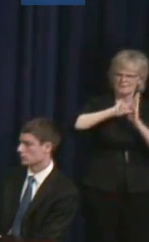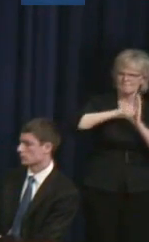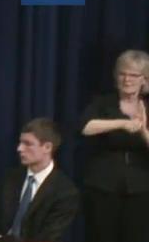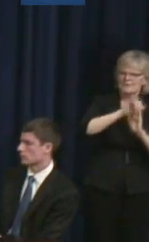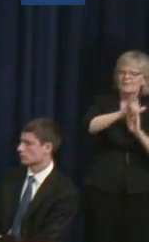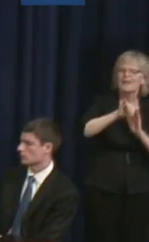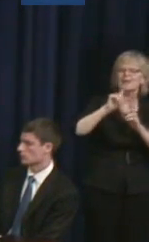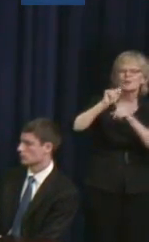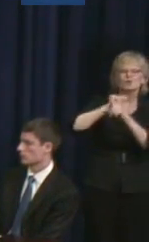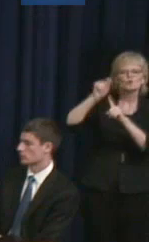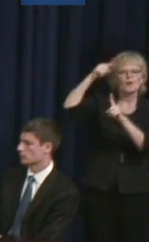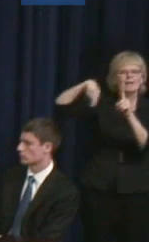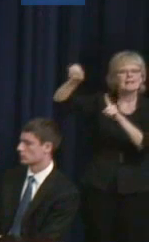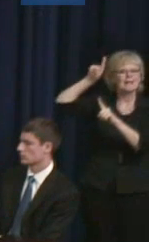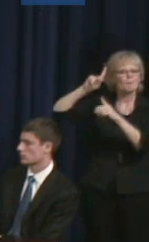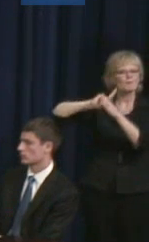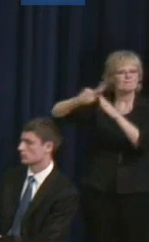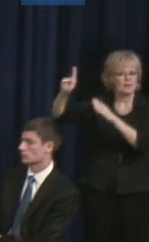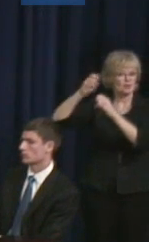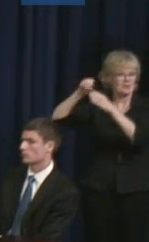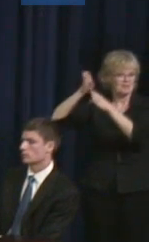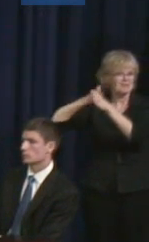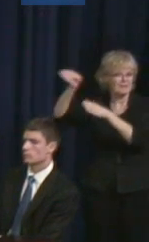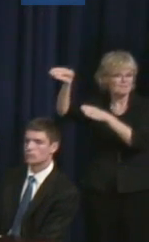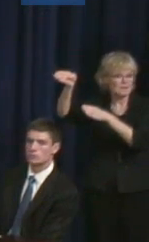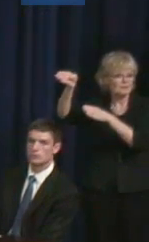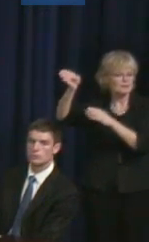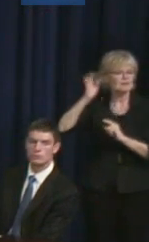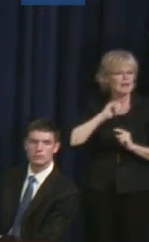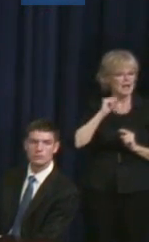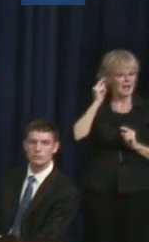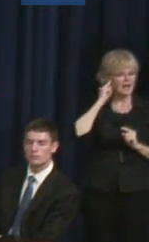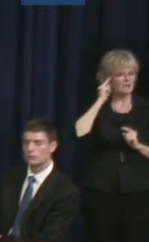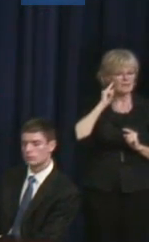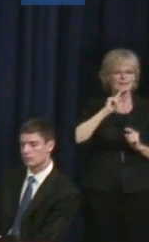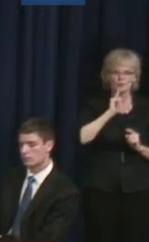professionals, I think that the care can be improved.